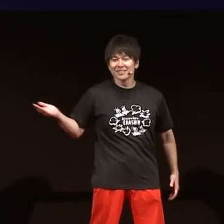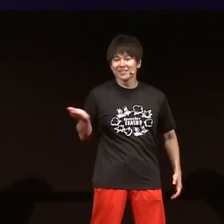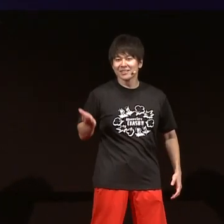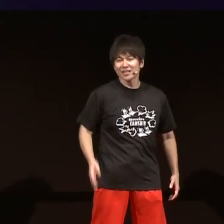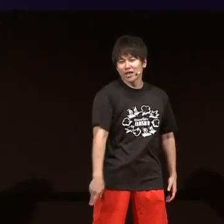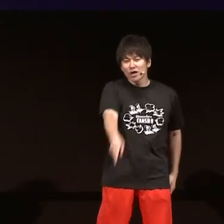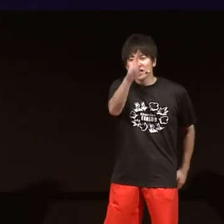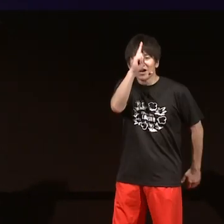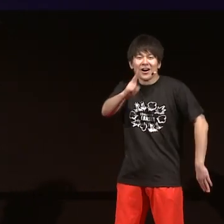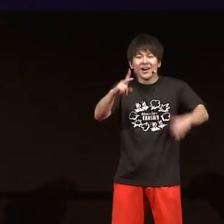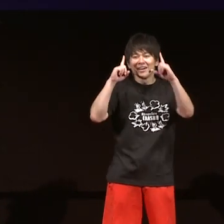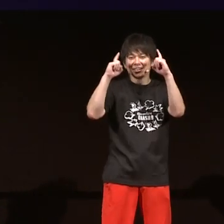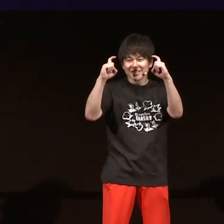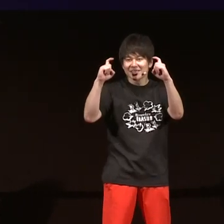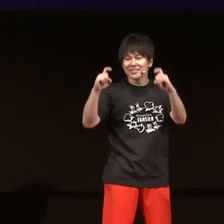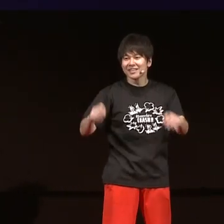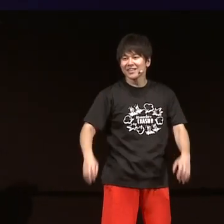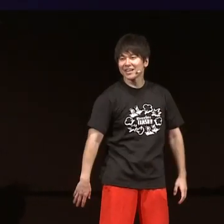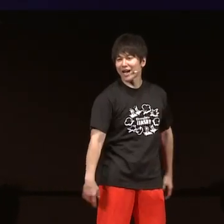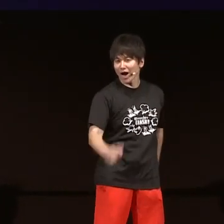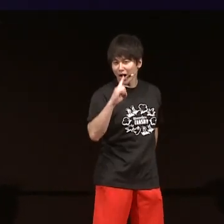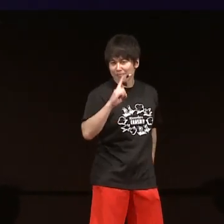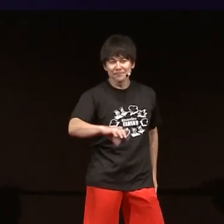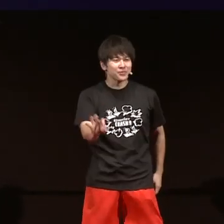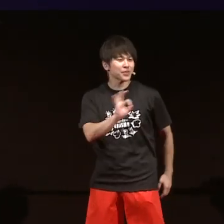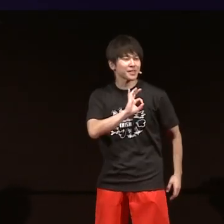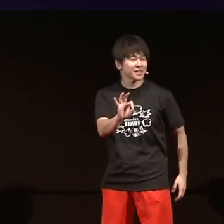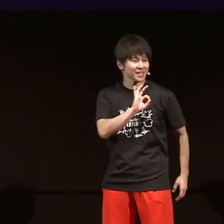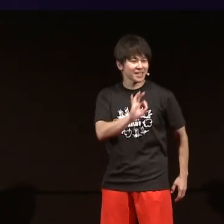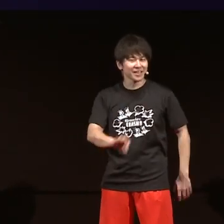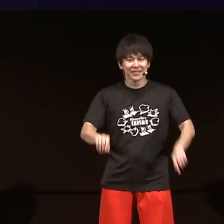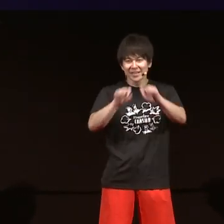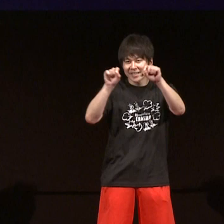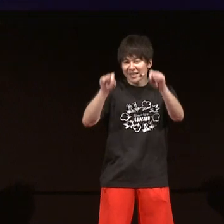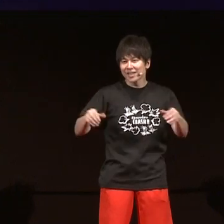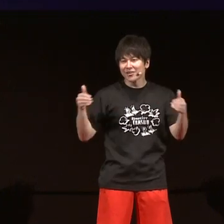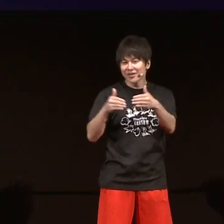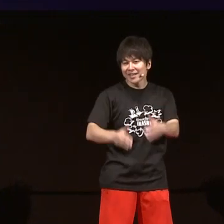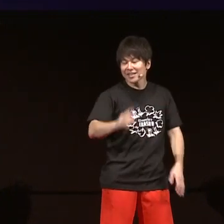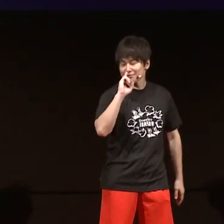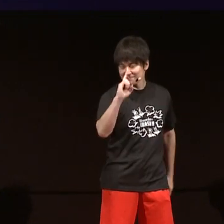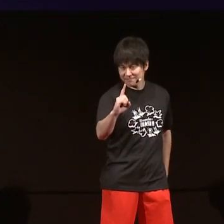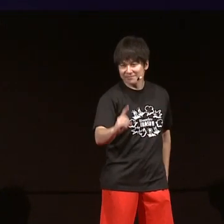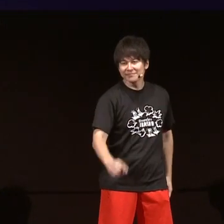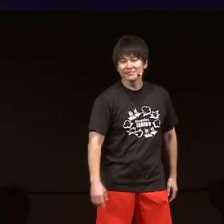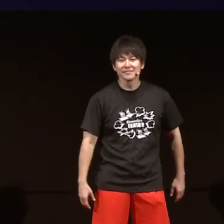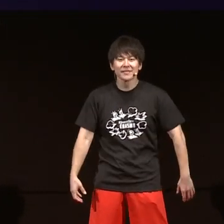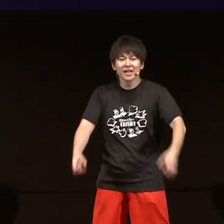Ishida as proxy talk: Hello everyone. My name is Okazaki.